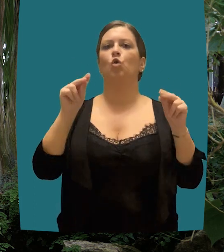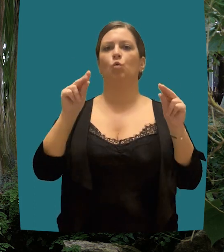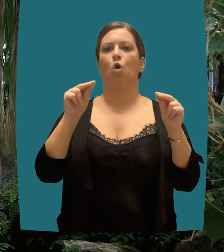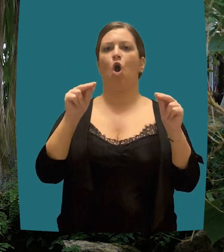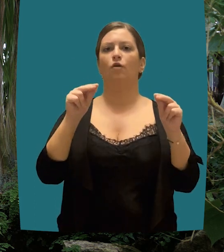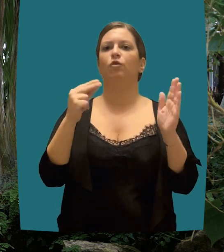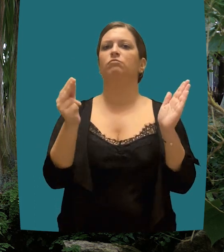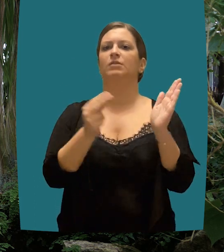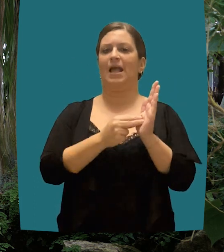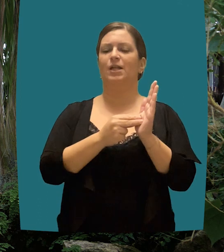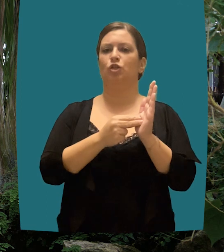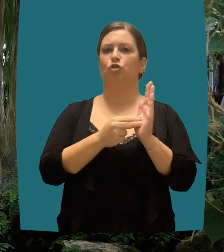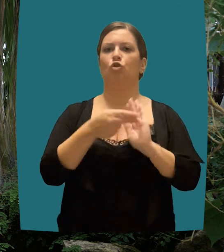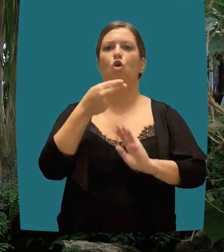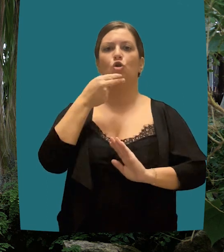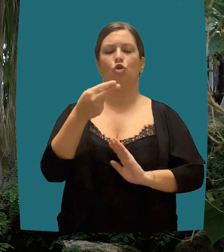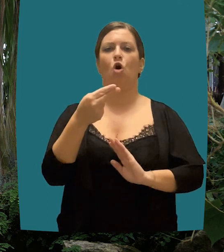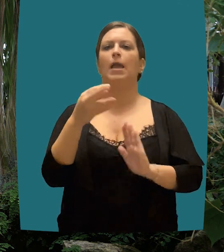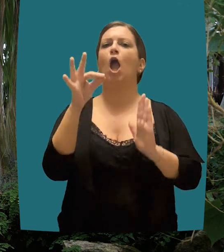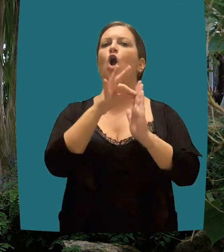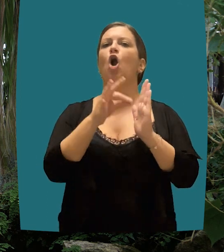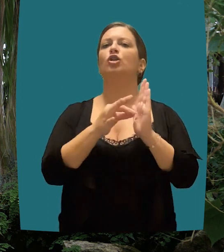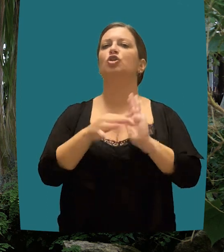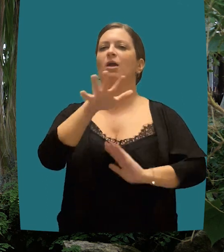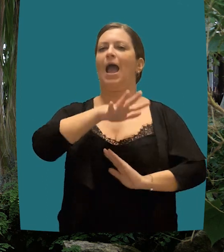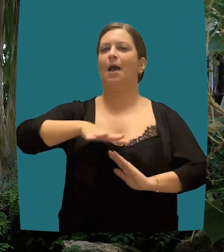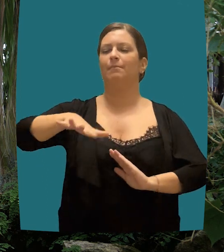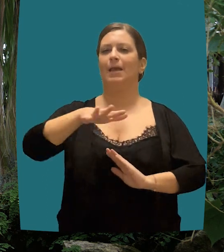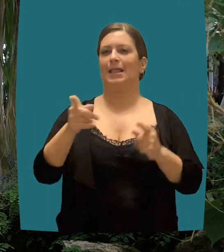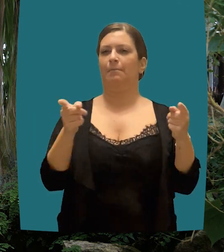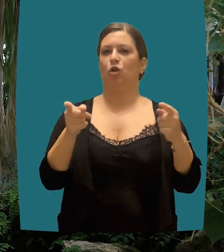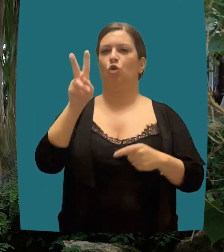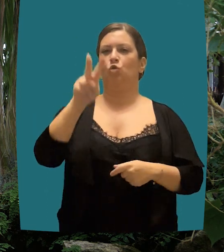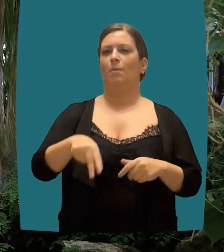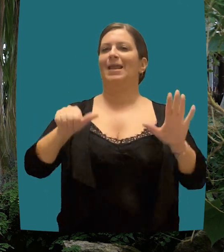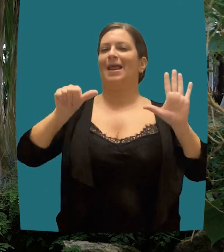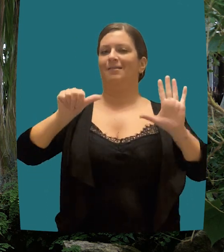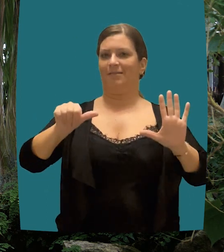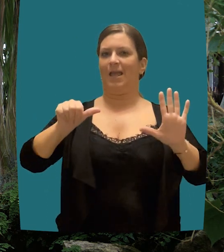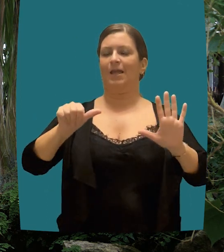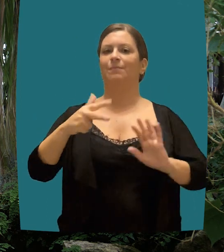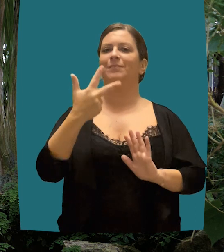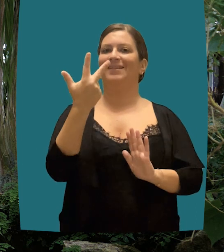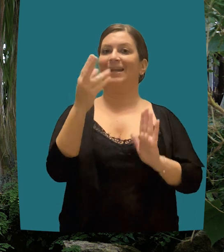the goal is to prevent environmental damage from being realized, by putting in place, even where the danger is only remote,